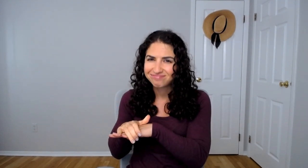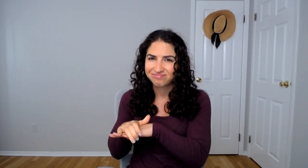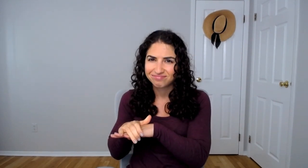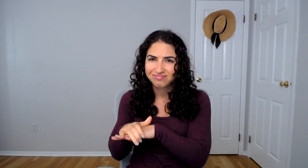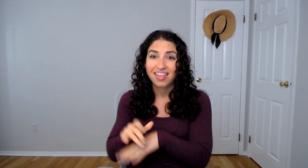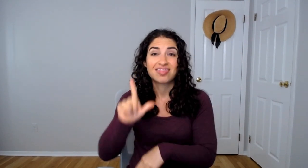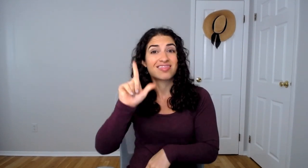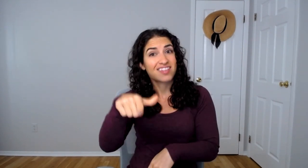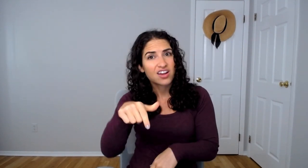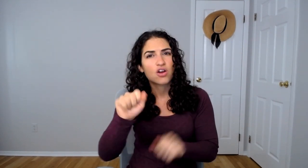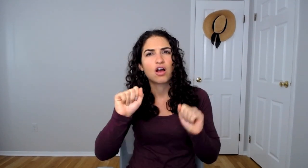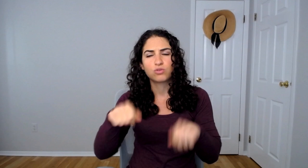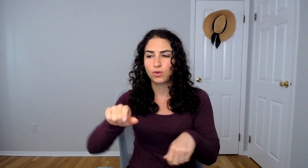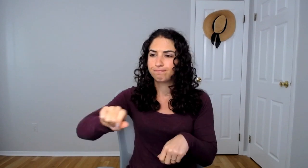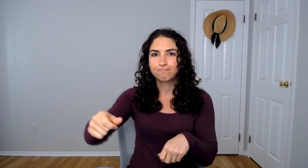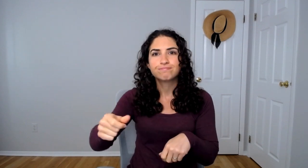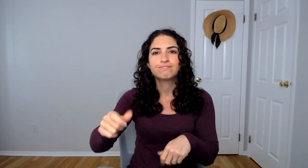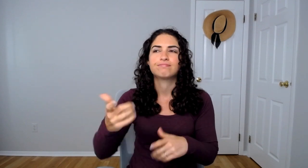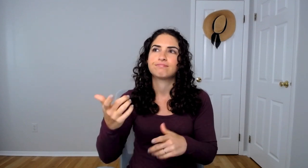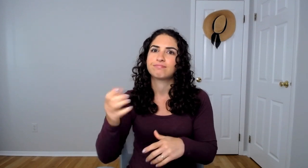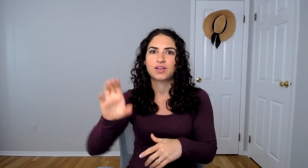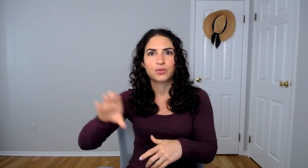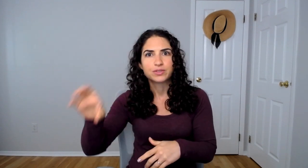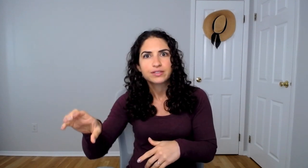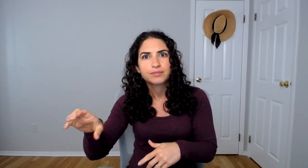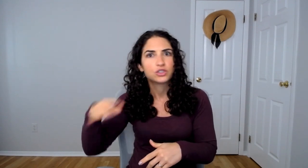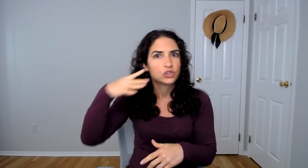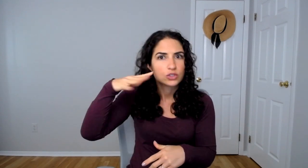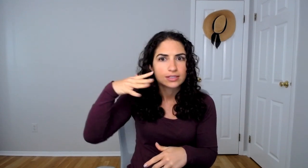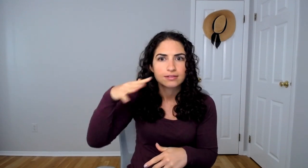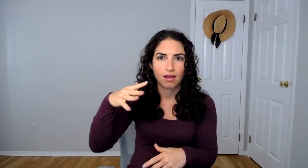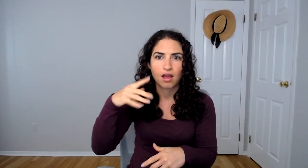Later, you can turn on closed captions or sound